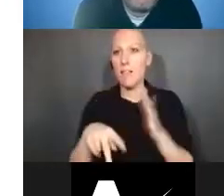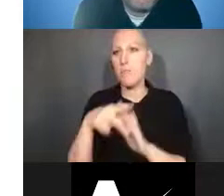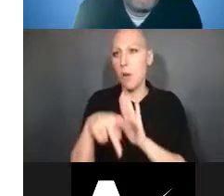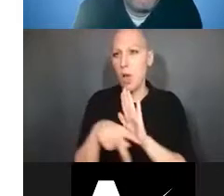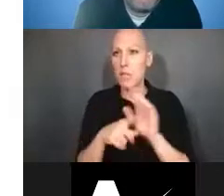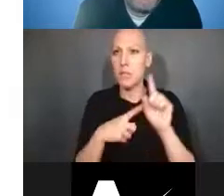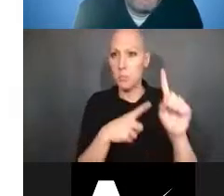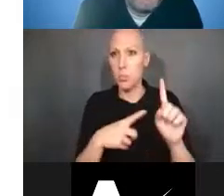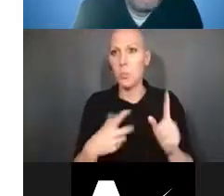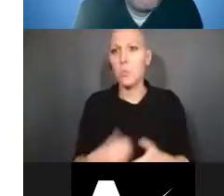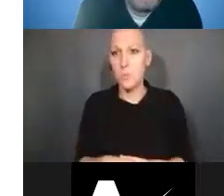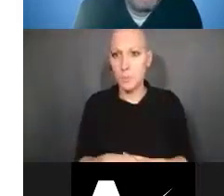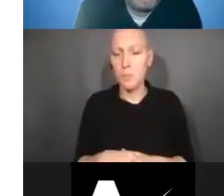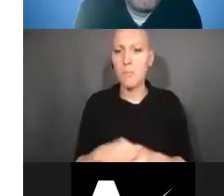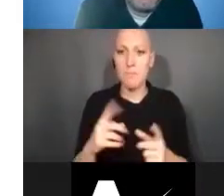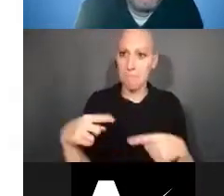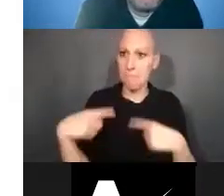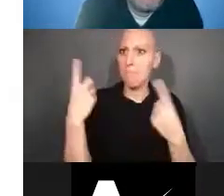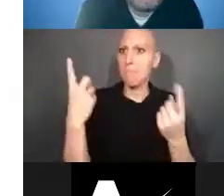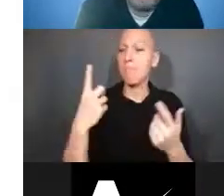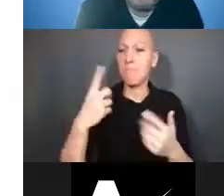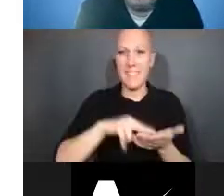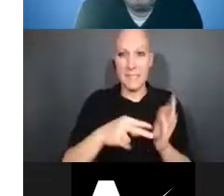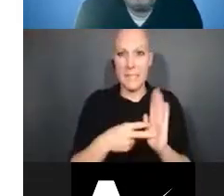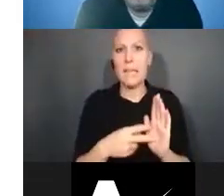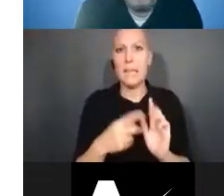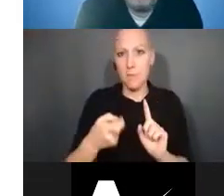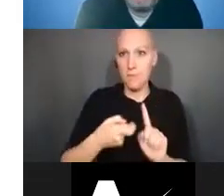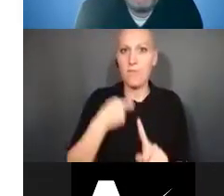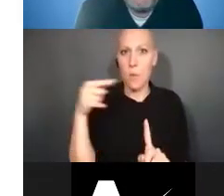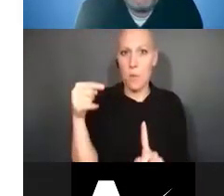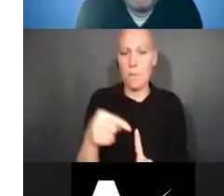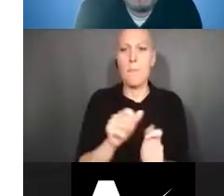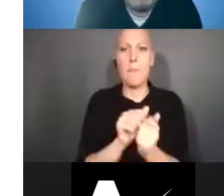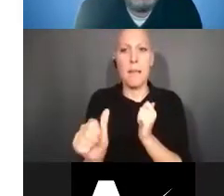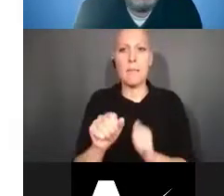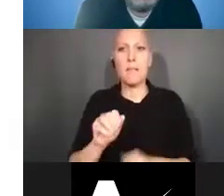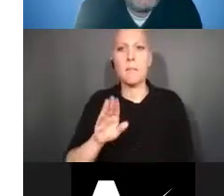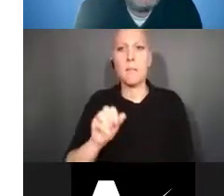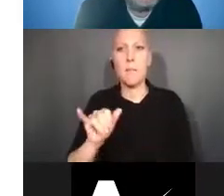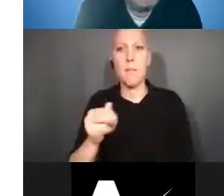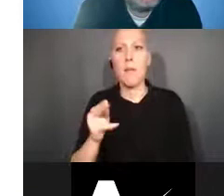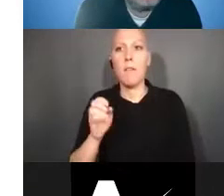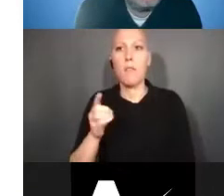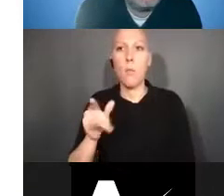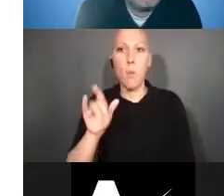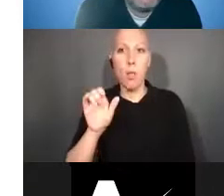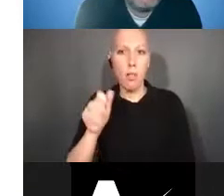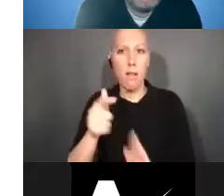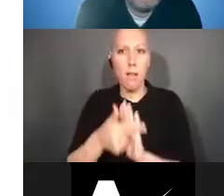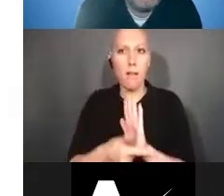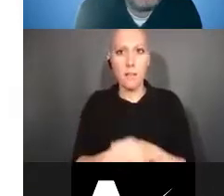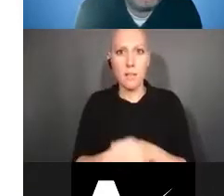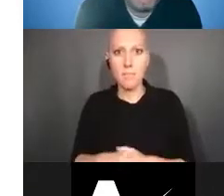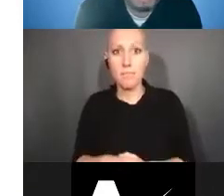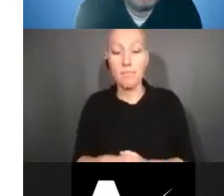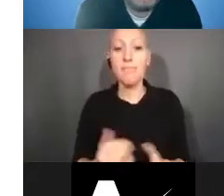that were intended from the Bayh-Dole Act. Thank you. Here are some resources, but this is not inclusive.